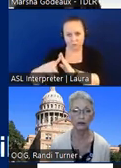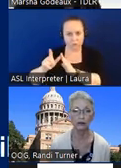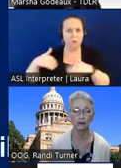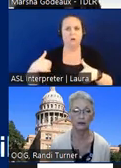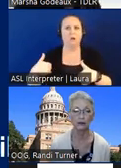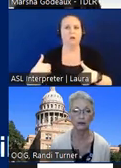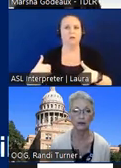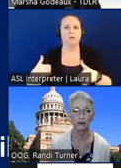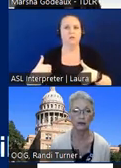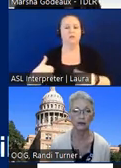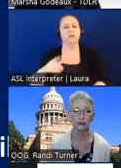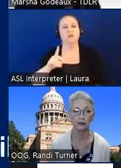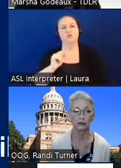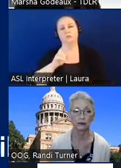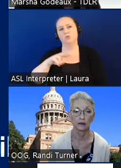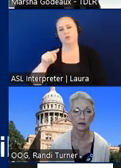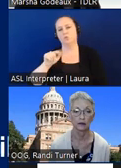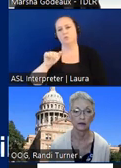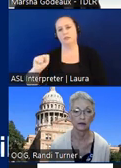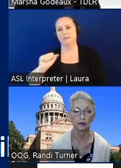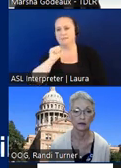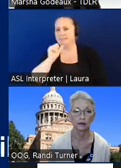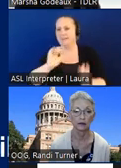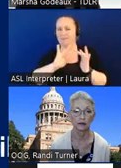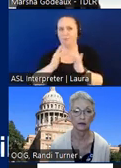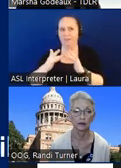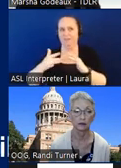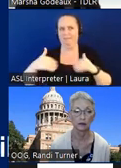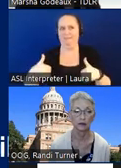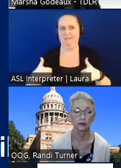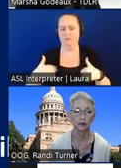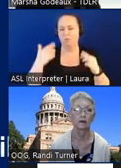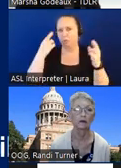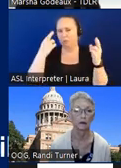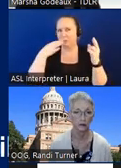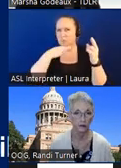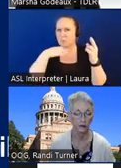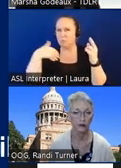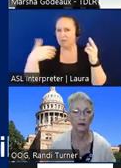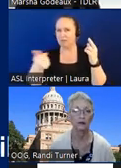the 2022 task is not online yet we're hoping soon in the next couple of weeks we've